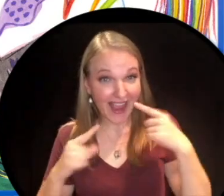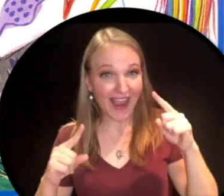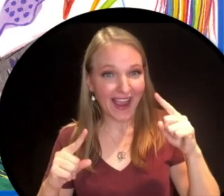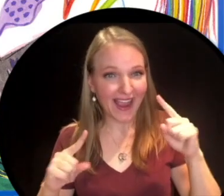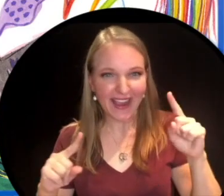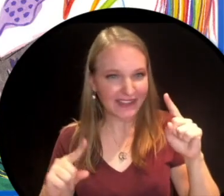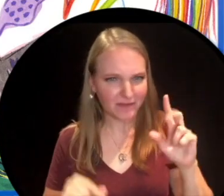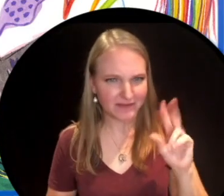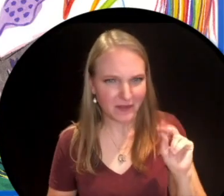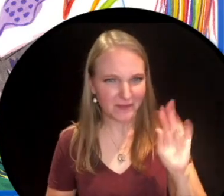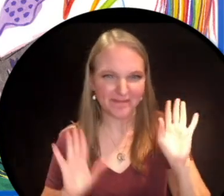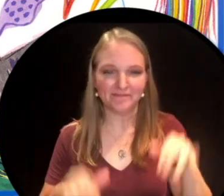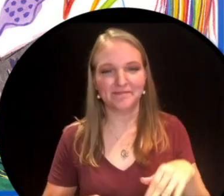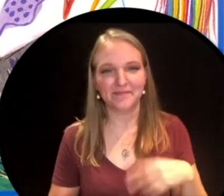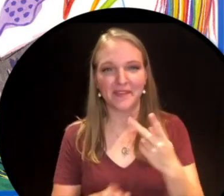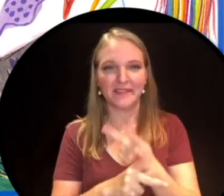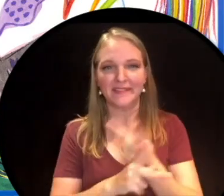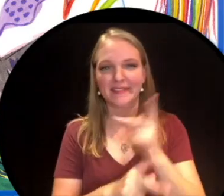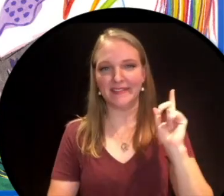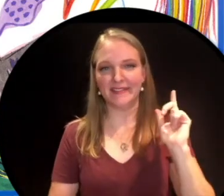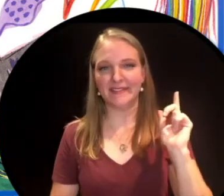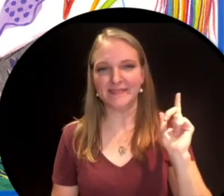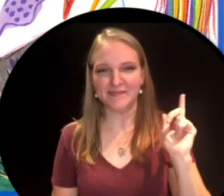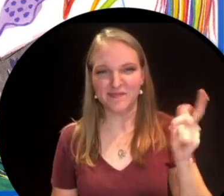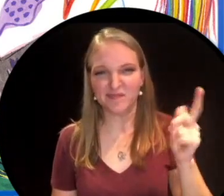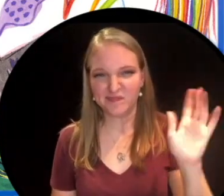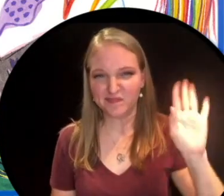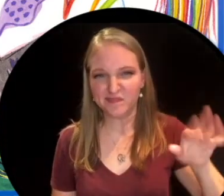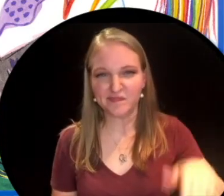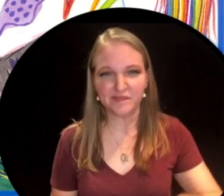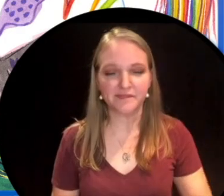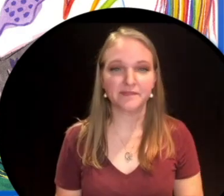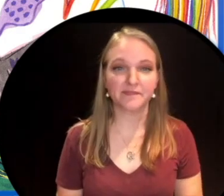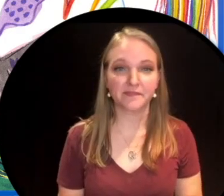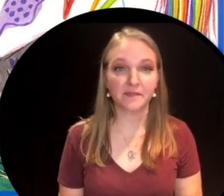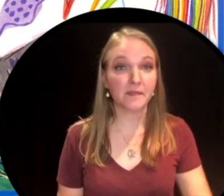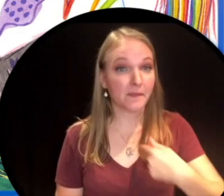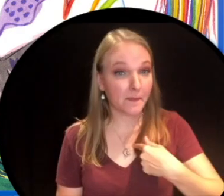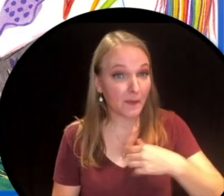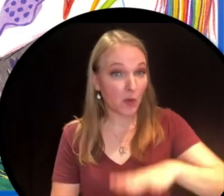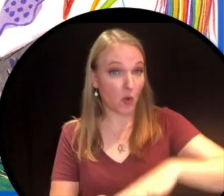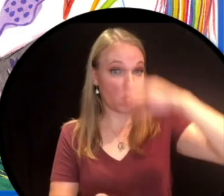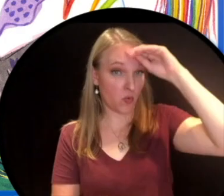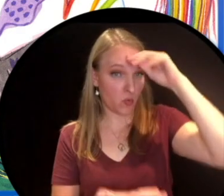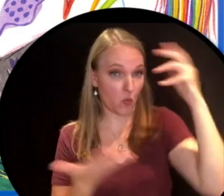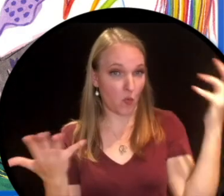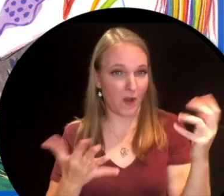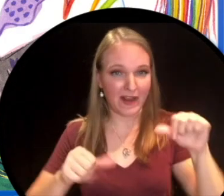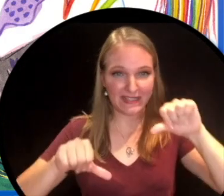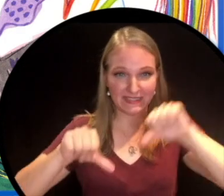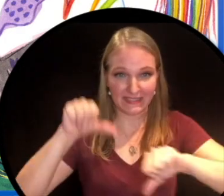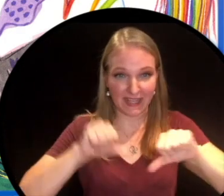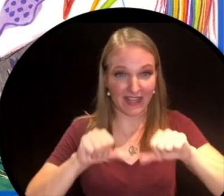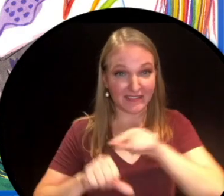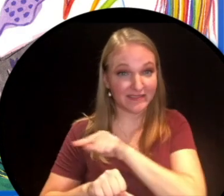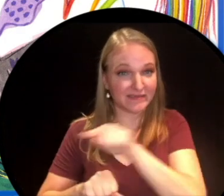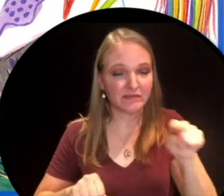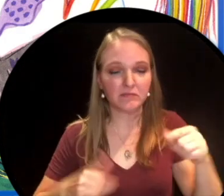Yeah now? No? Okay. Well we'll get that sorted out. I've learned scientists